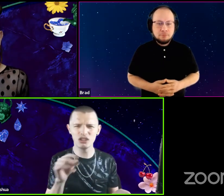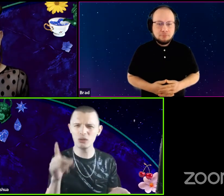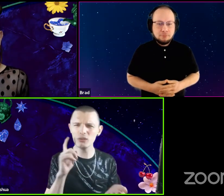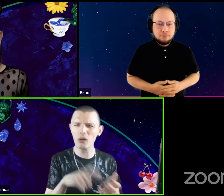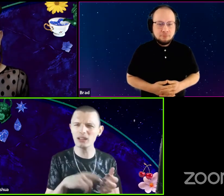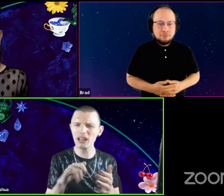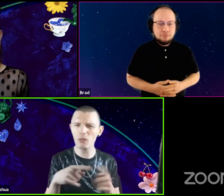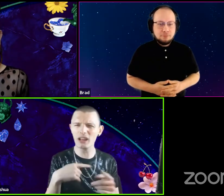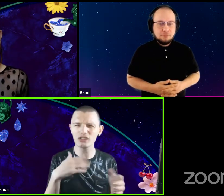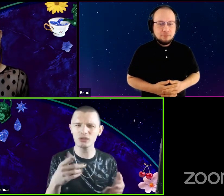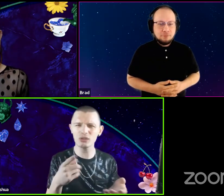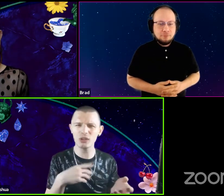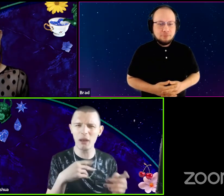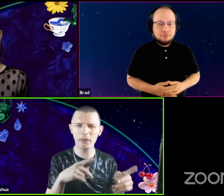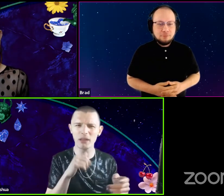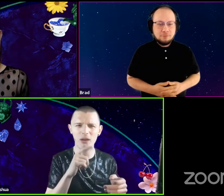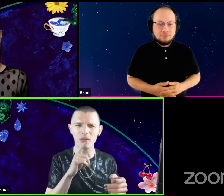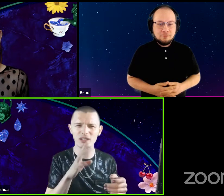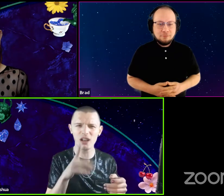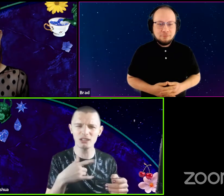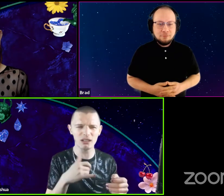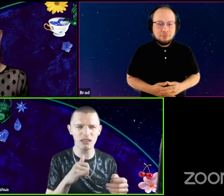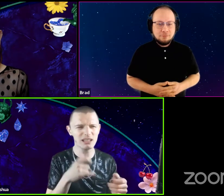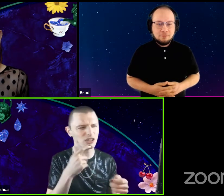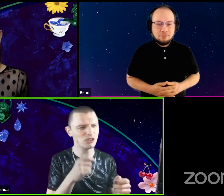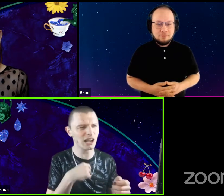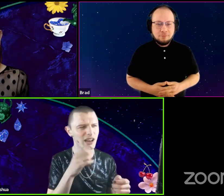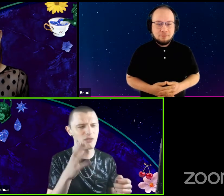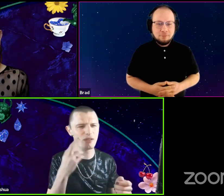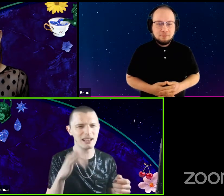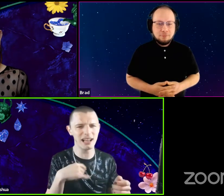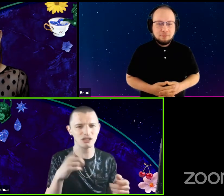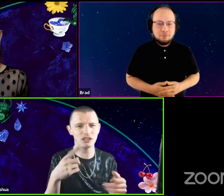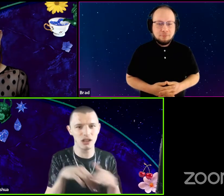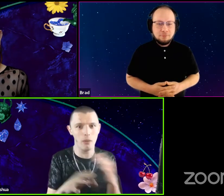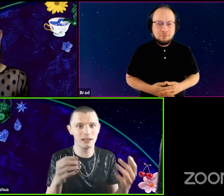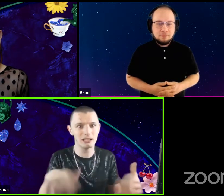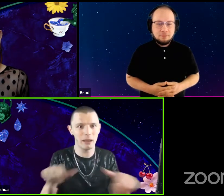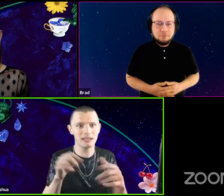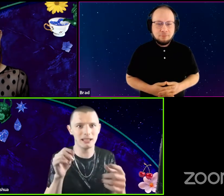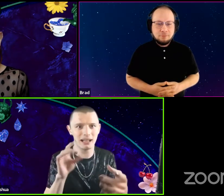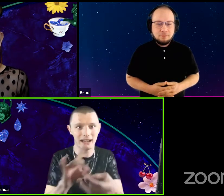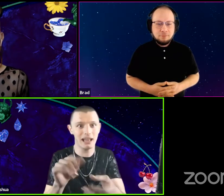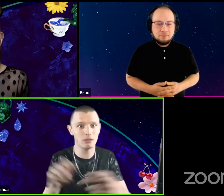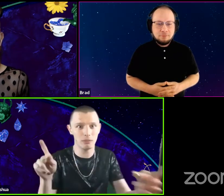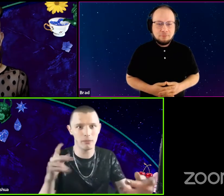do you notice that when I introduce you to white people they don't really talk to you. I was like, that's interesting. I never realized like that. I just go into a space and connect with people.